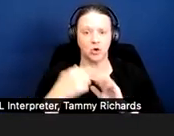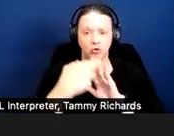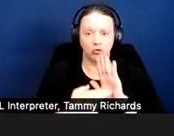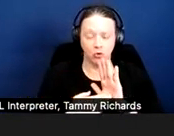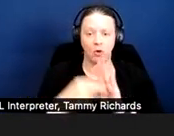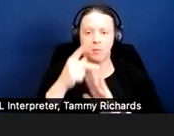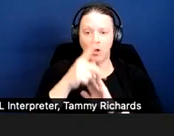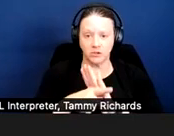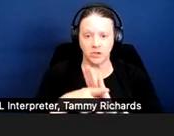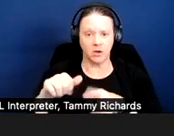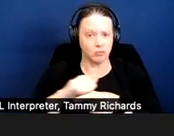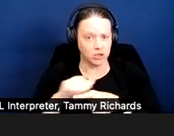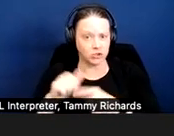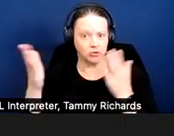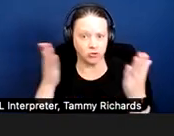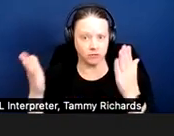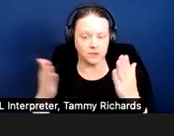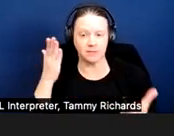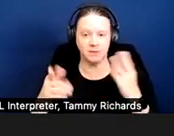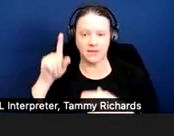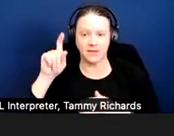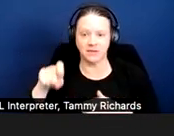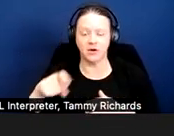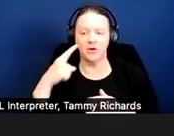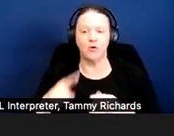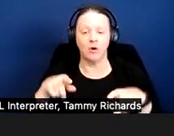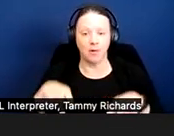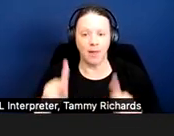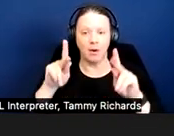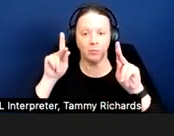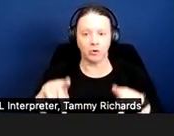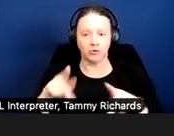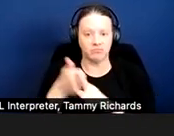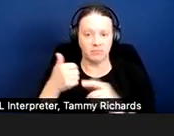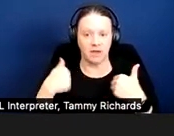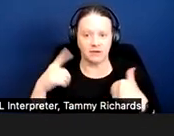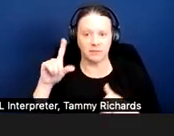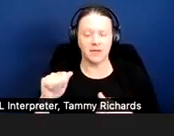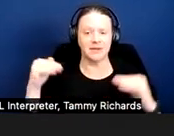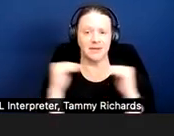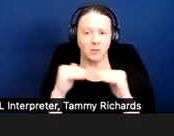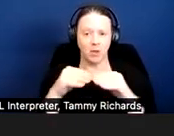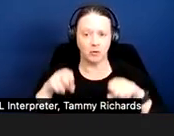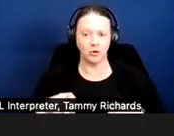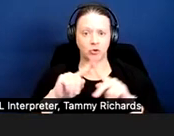may be necessary to allow a person with a disability the equal opportunity to use and enjoy a dwelling.